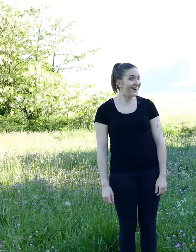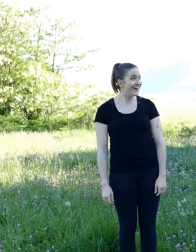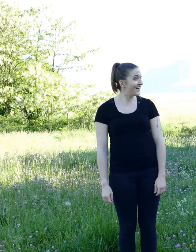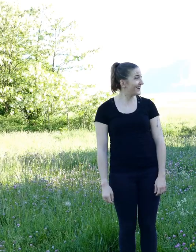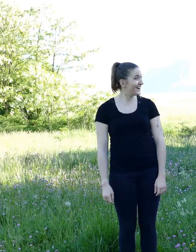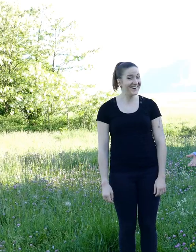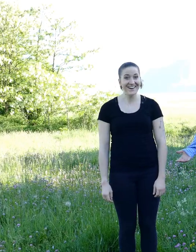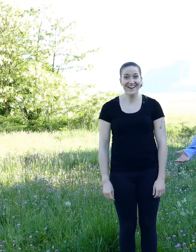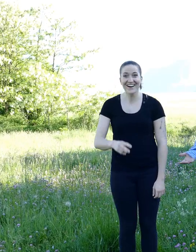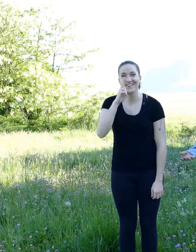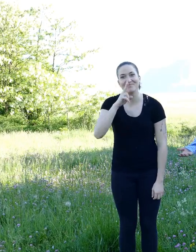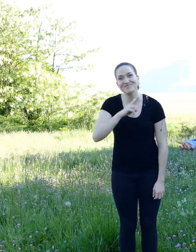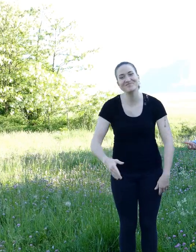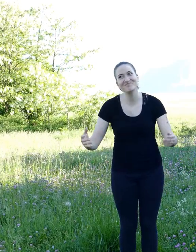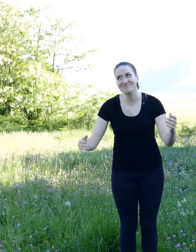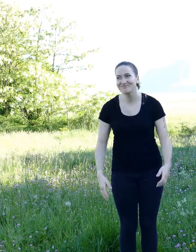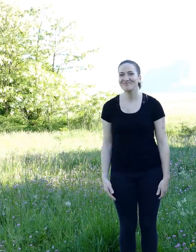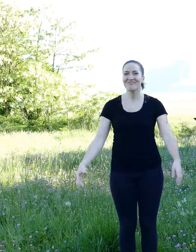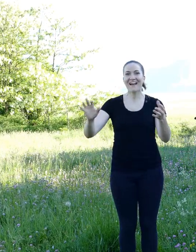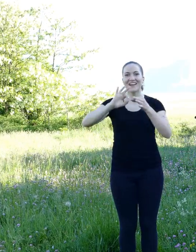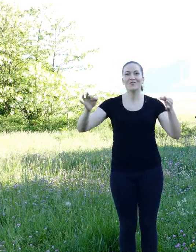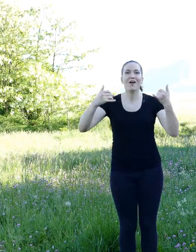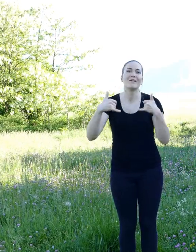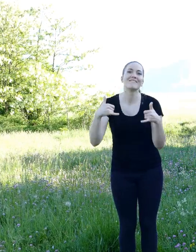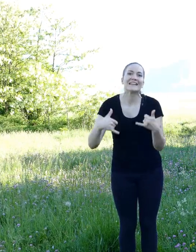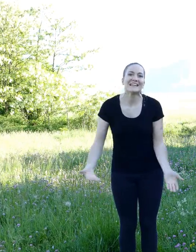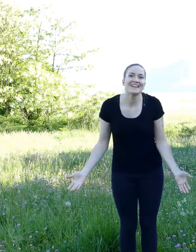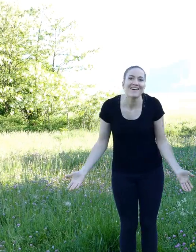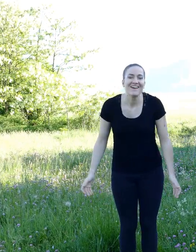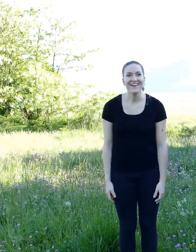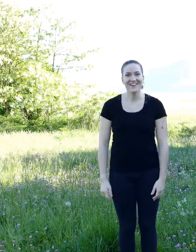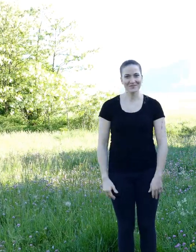But no it was a joke ... The story is not over. Here is the continuation